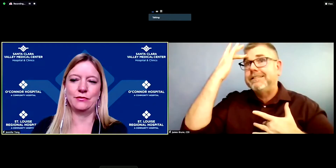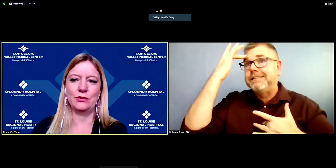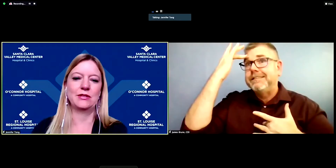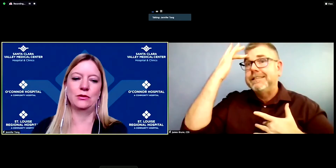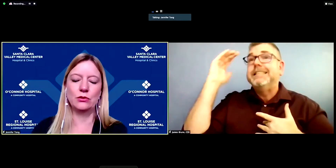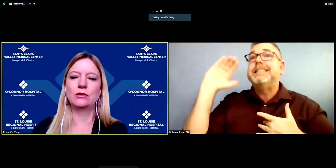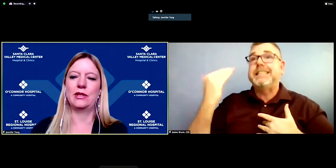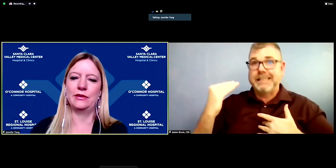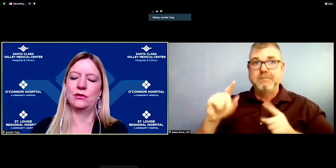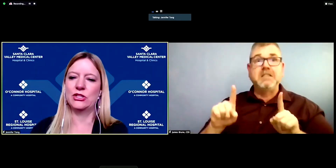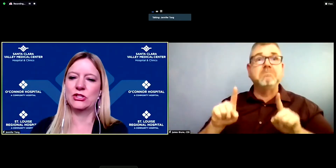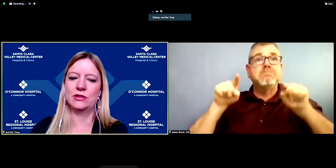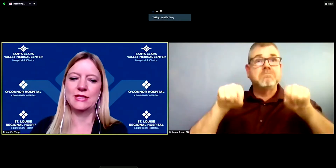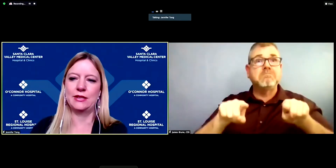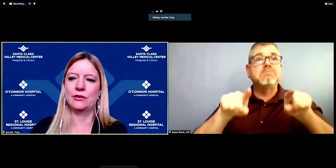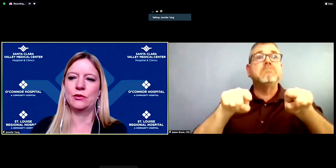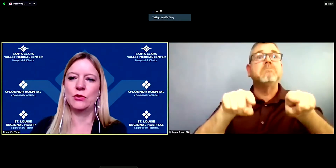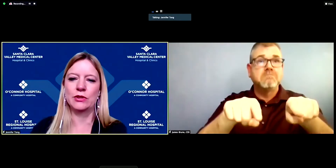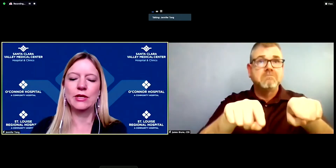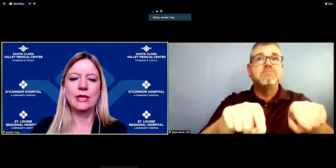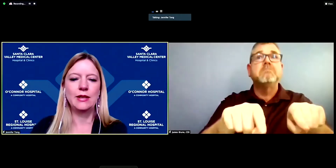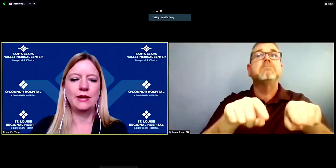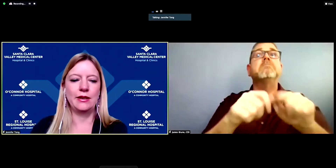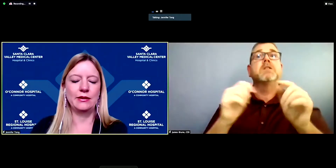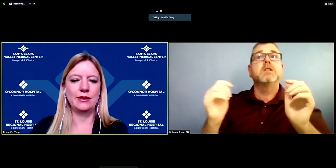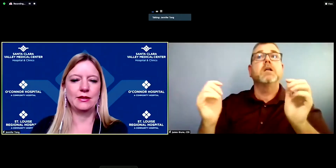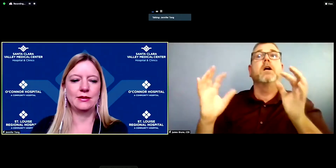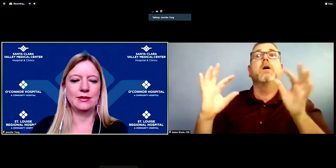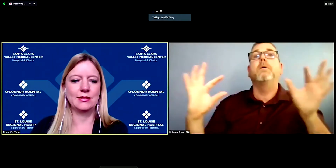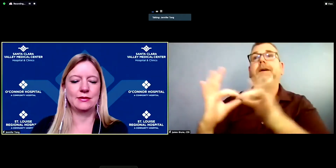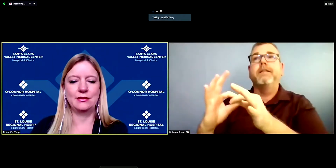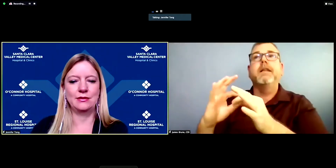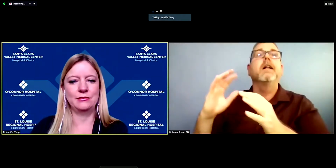first the local, and then the regional stay-at-home order, and i think is a